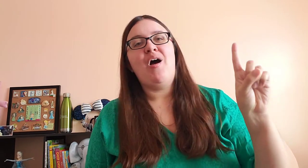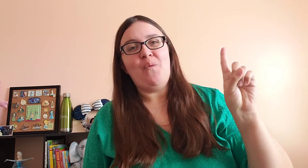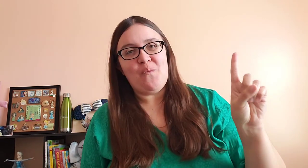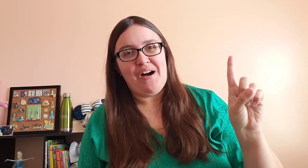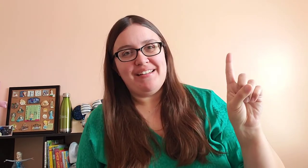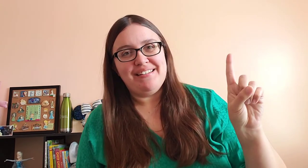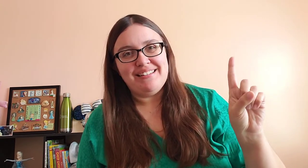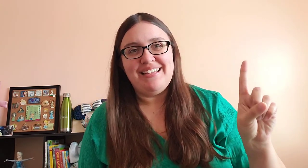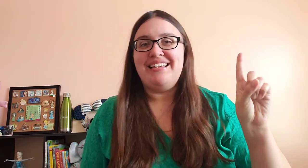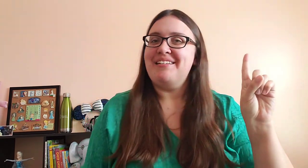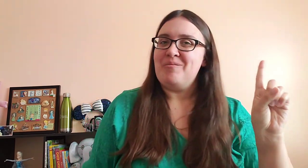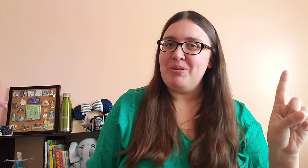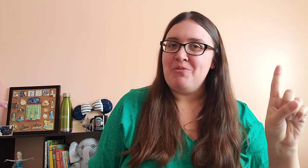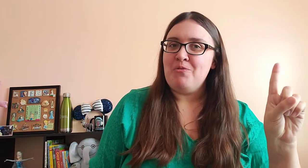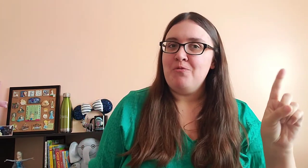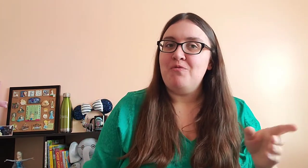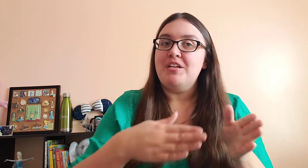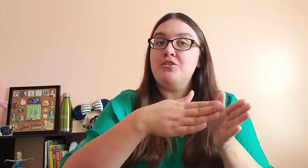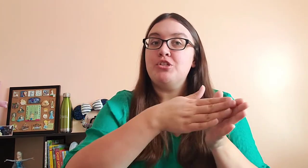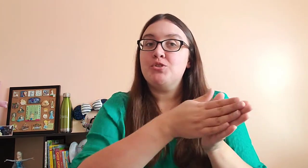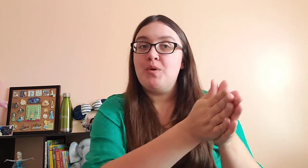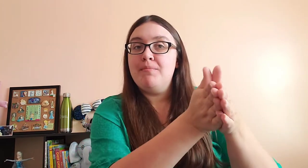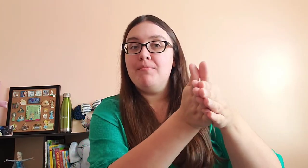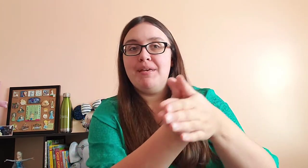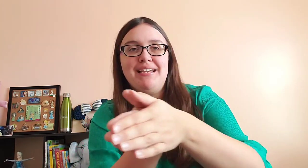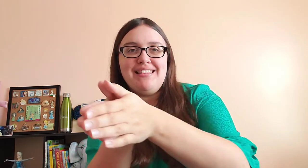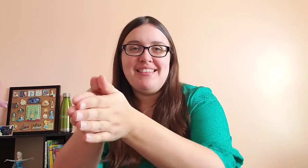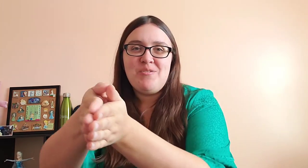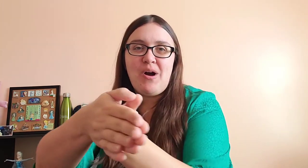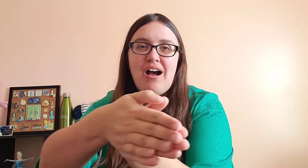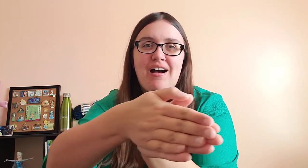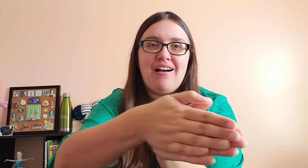One little blue fish swimming in the water,